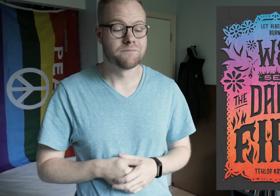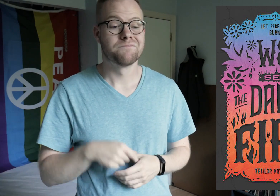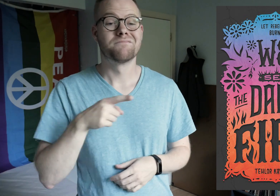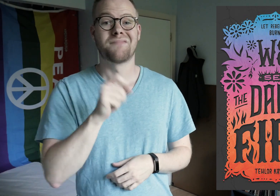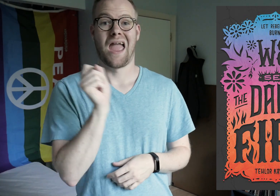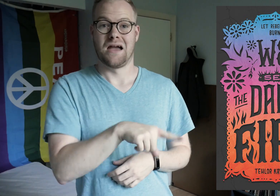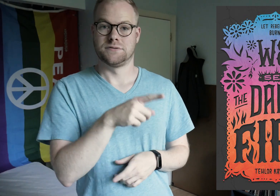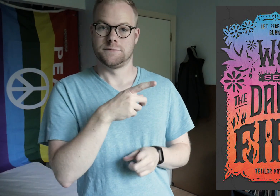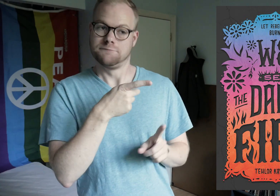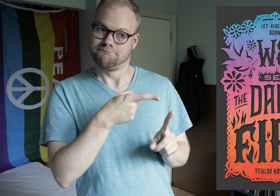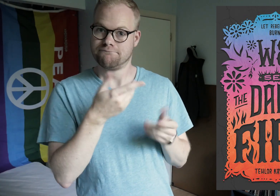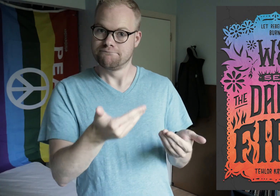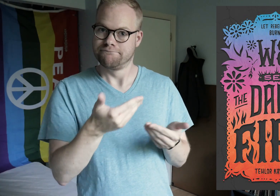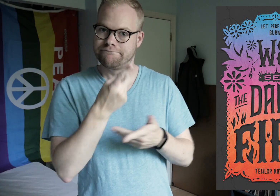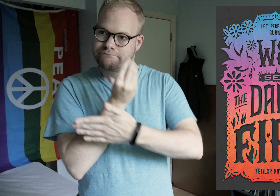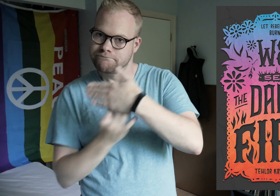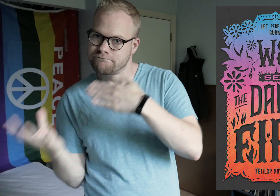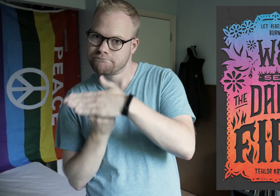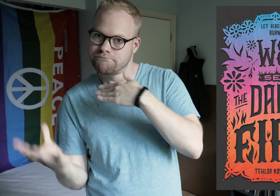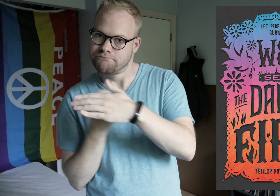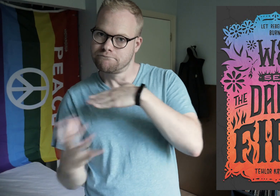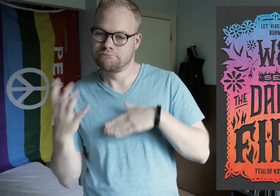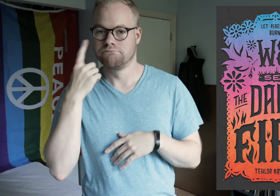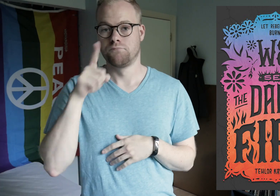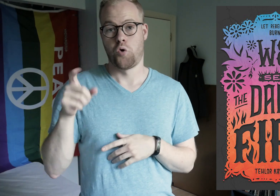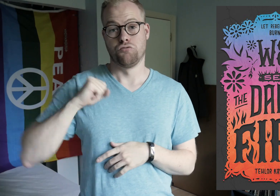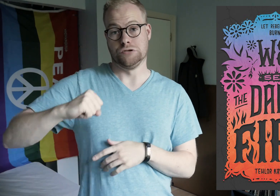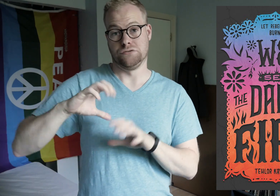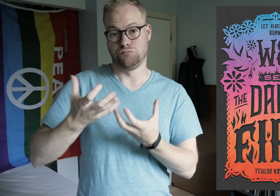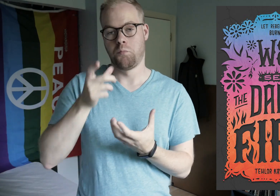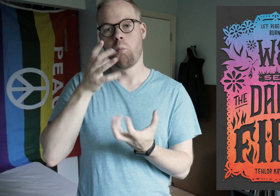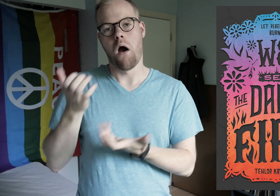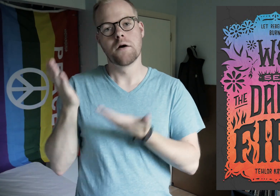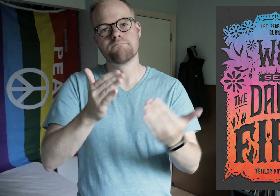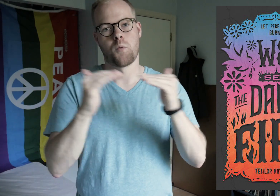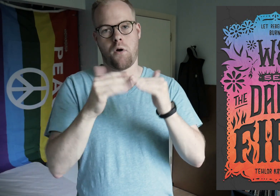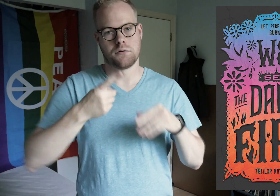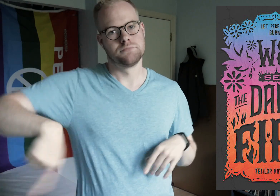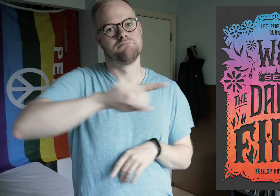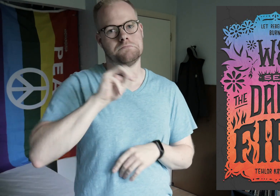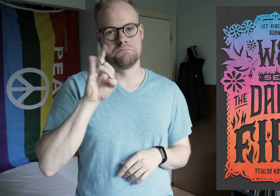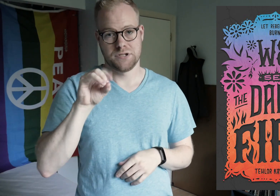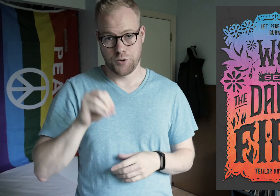and she is asked to spy for a resistance group that wants to bring equality to Medio.